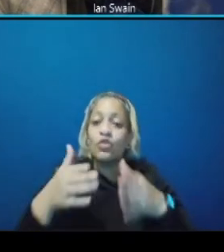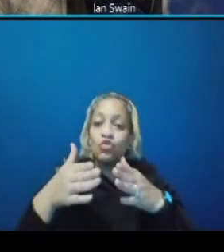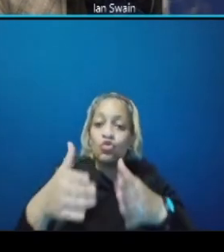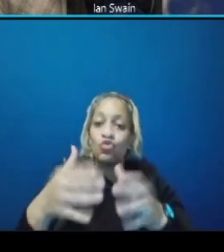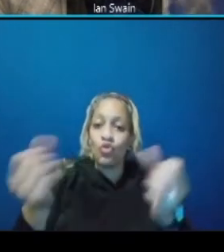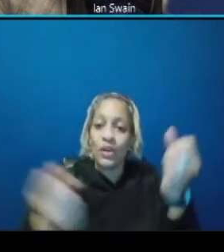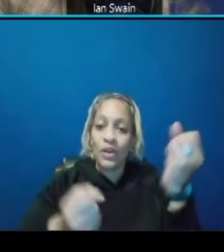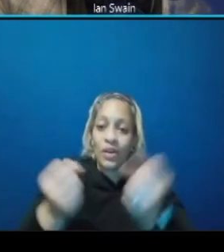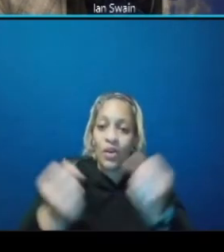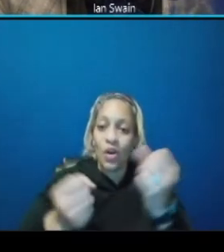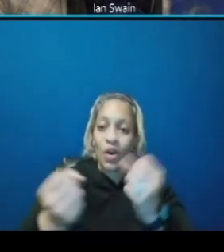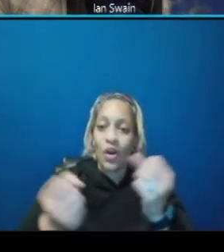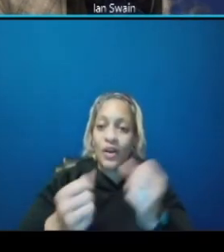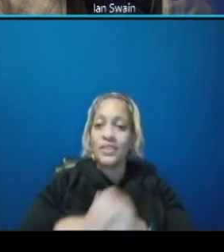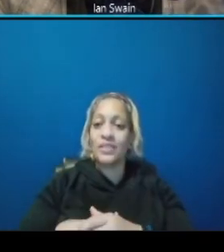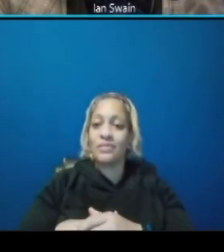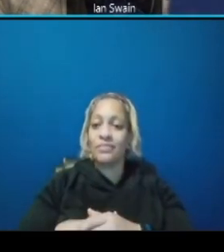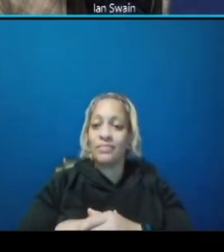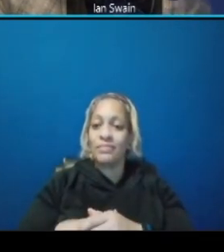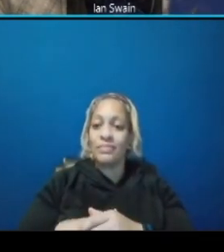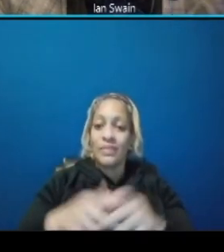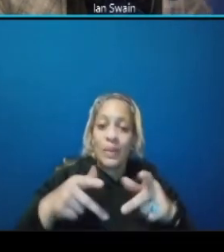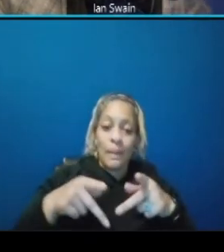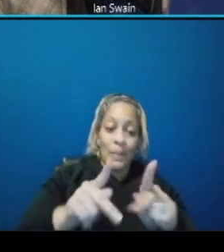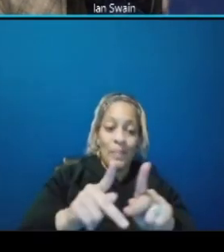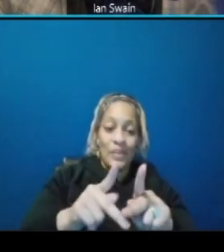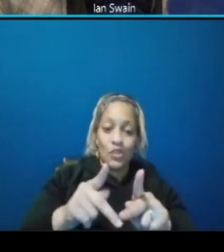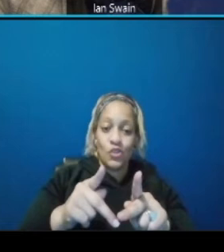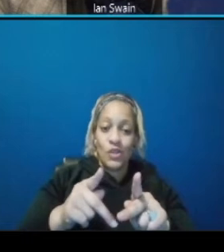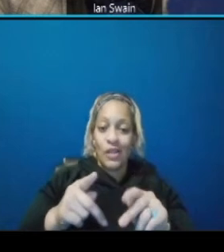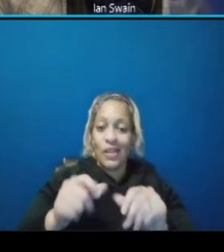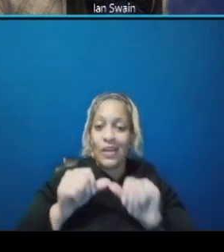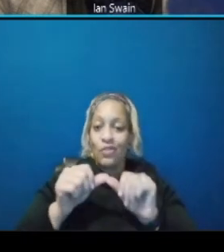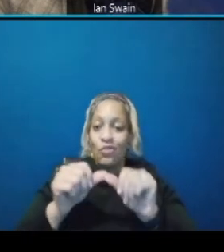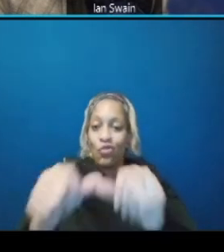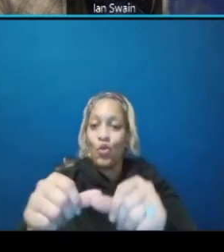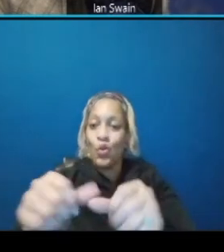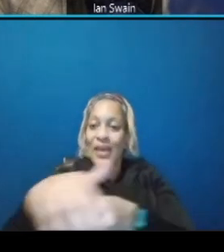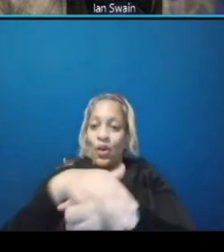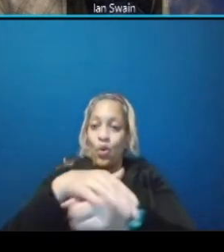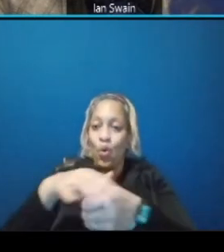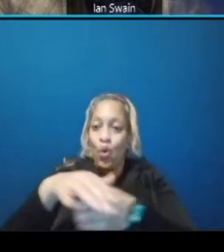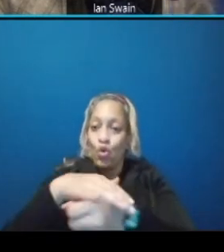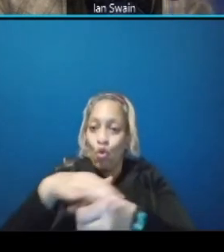sorry a streetcar permission along the corridor is designed how does this compare with a trip by car